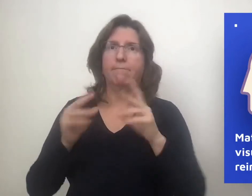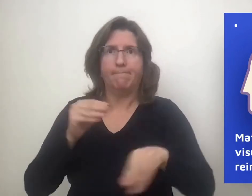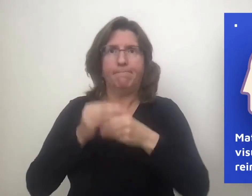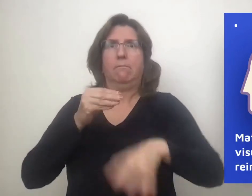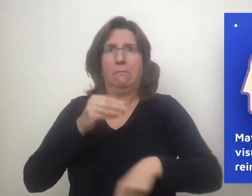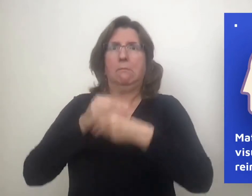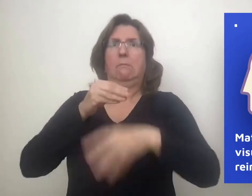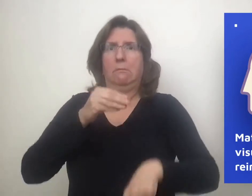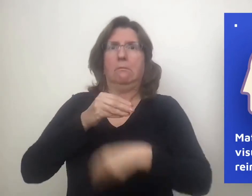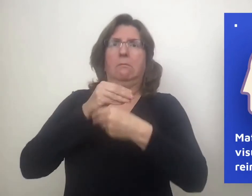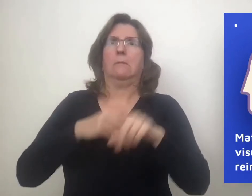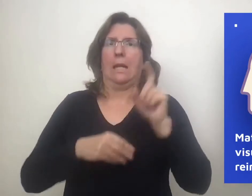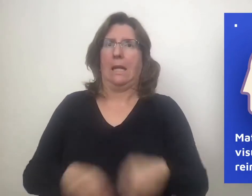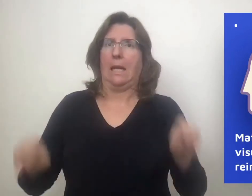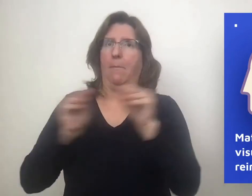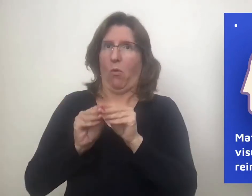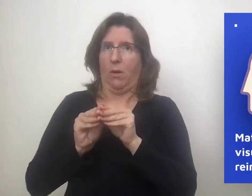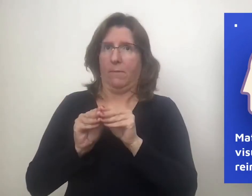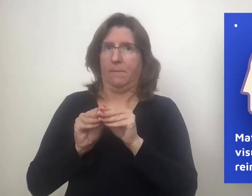and content being learned.